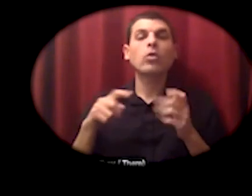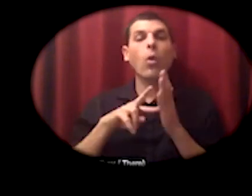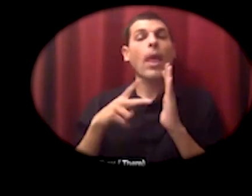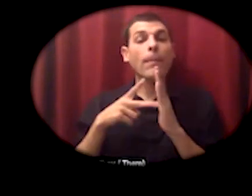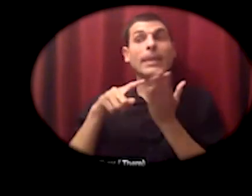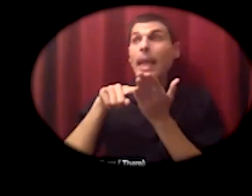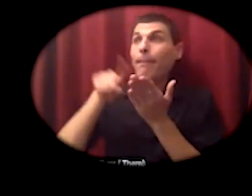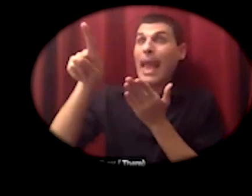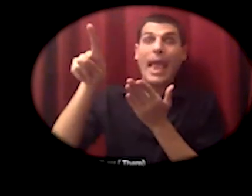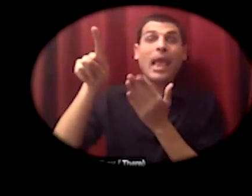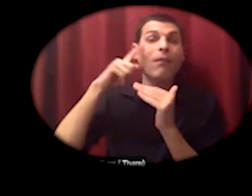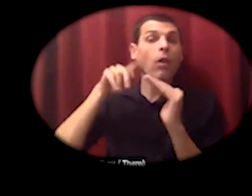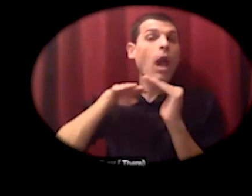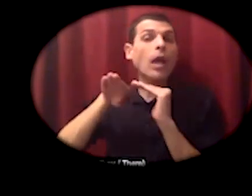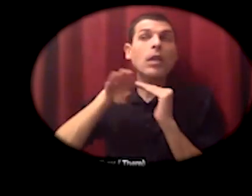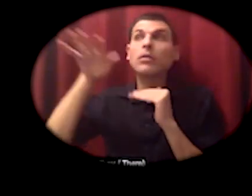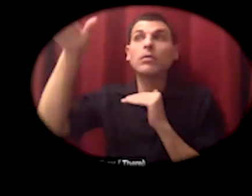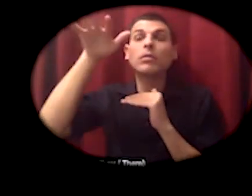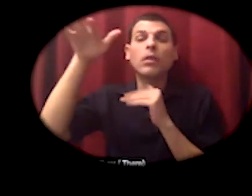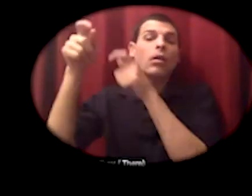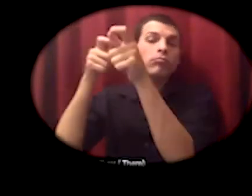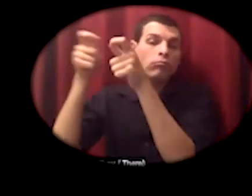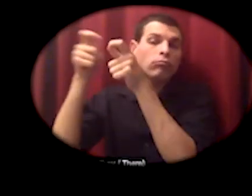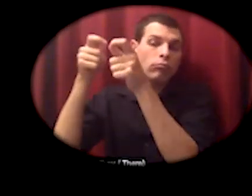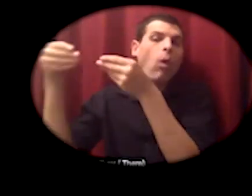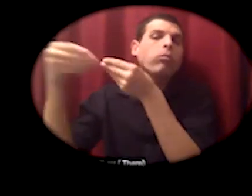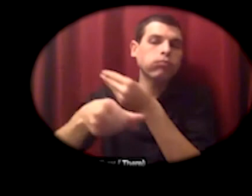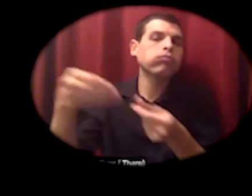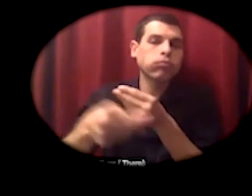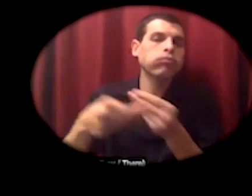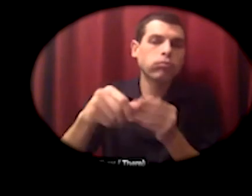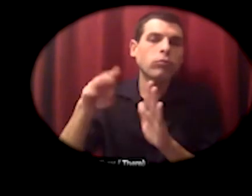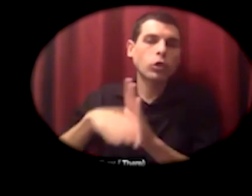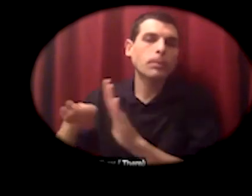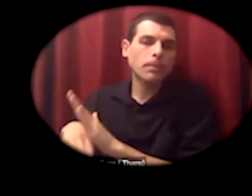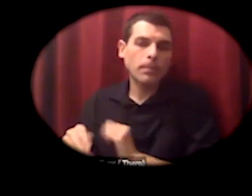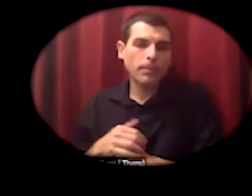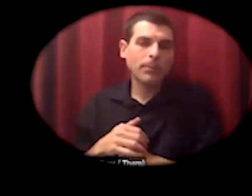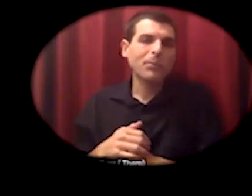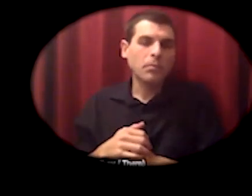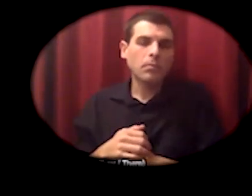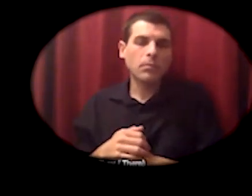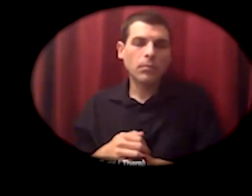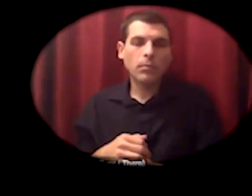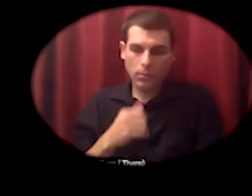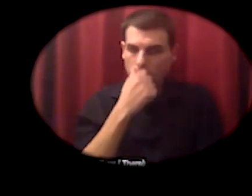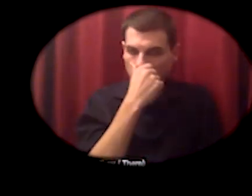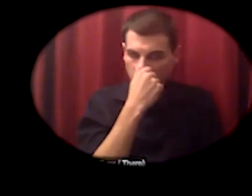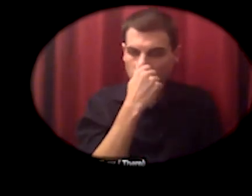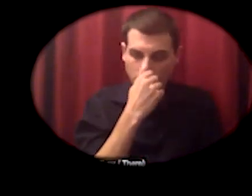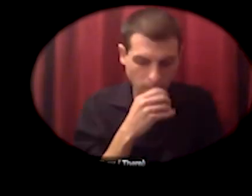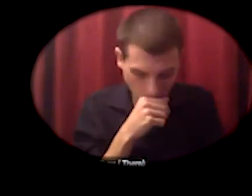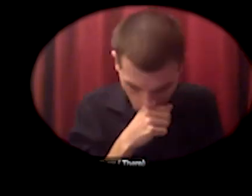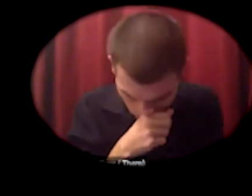the business to cater to them the products they prefer that is a kind of cooperative